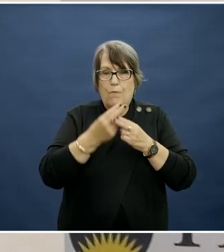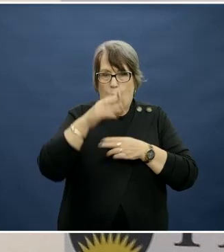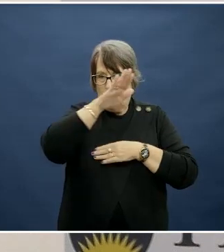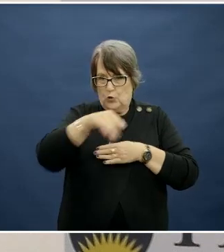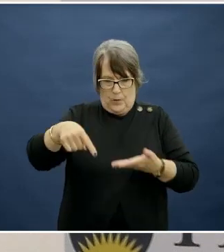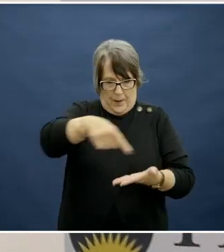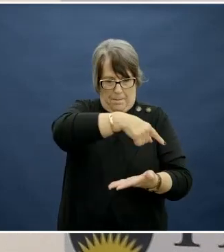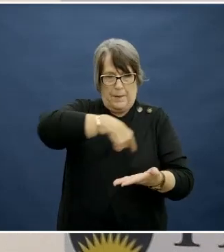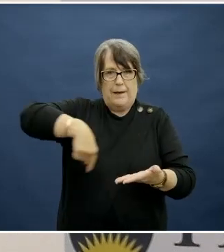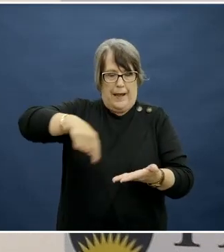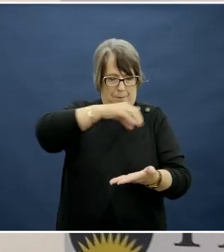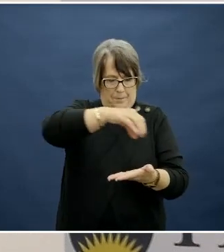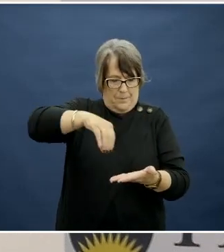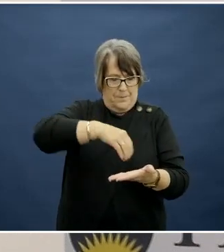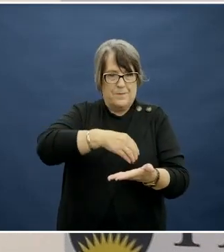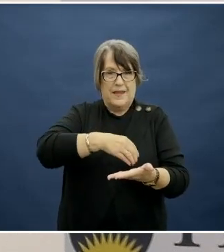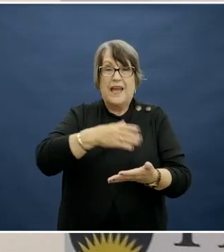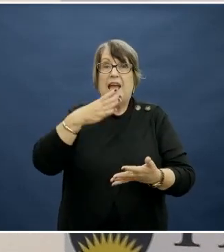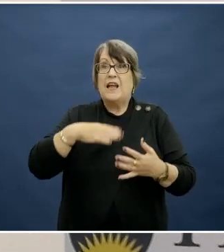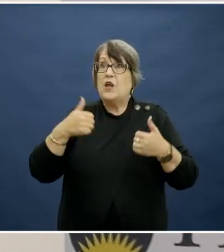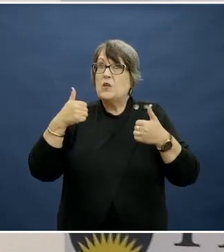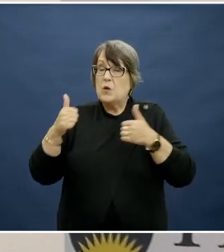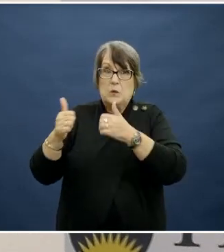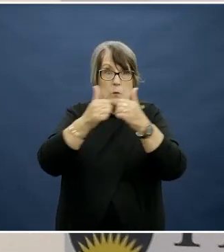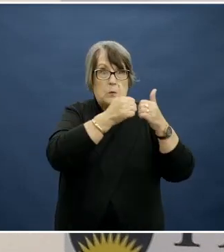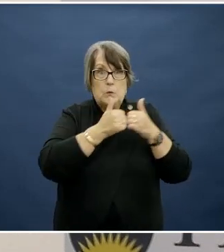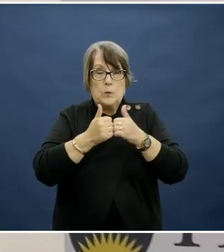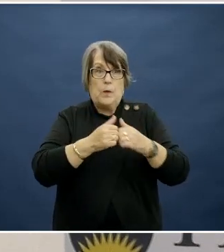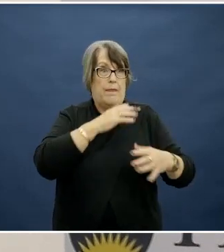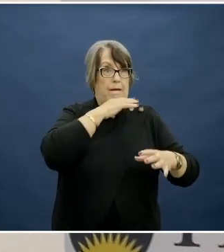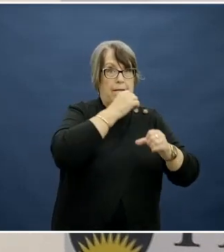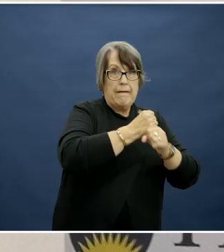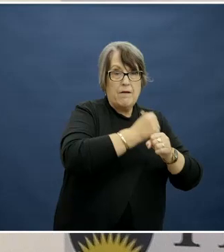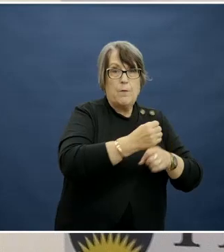it's going to take a coordinated approach across government, the food supply, a range